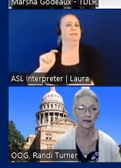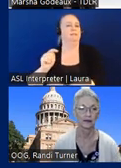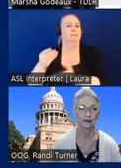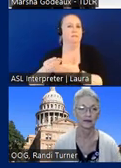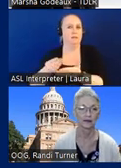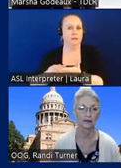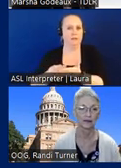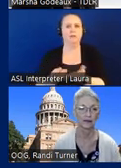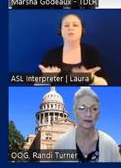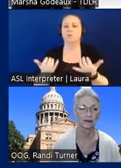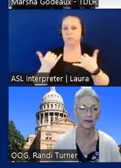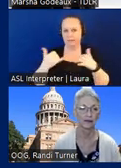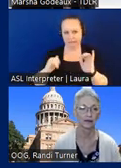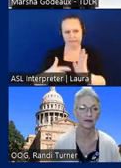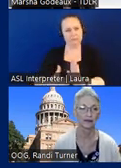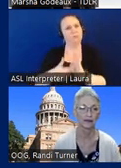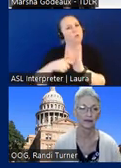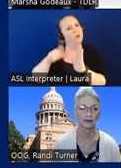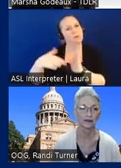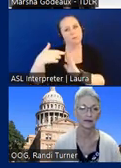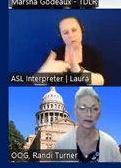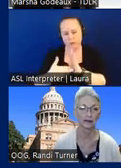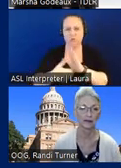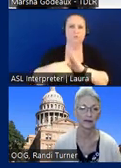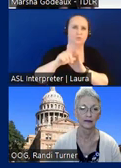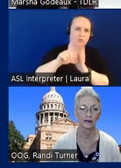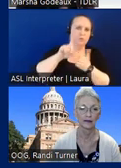subject it's still required to get registered reviewed and inspected but all they're going to go